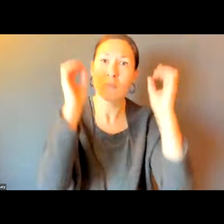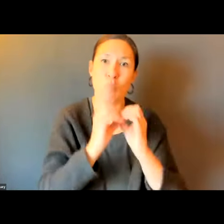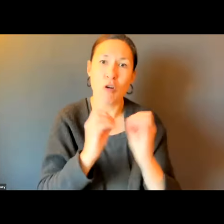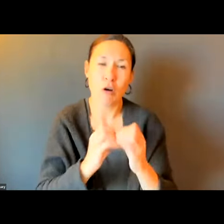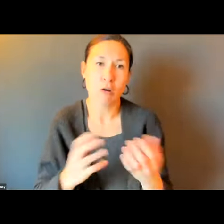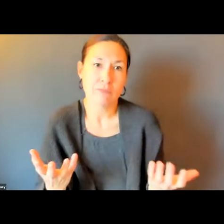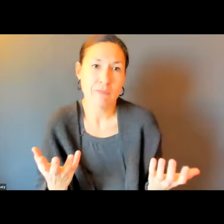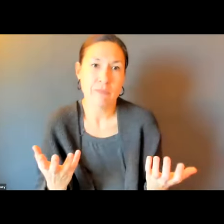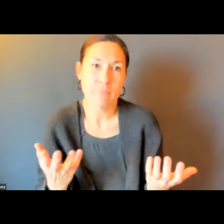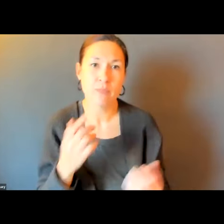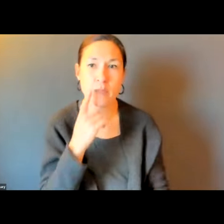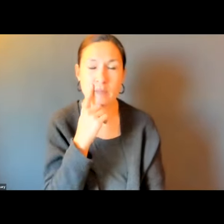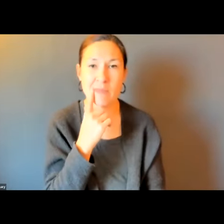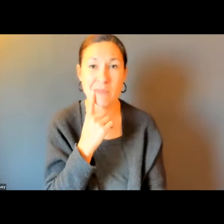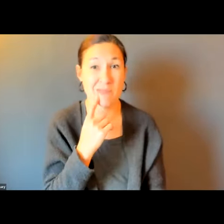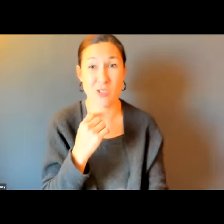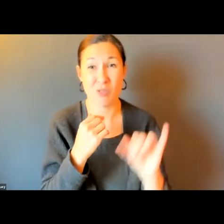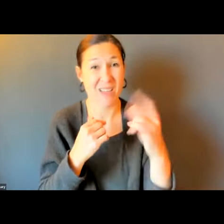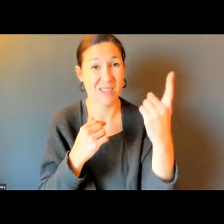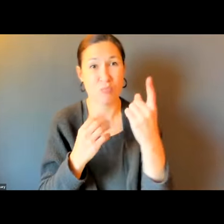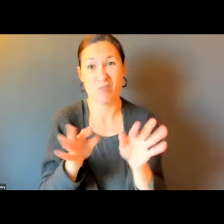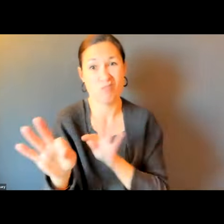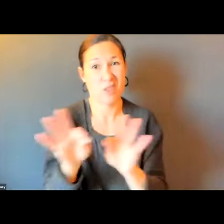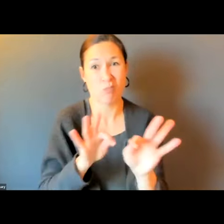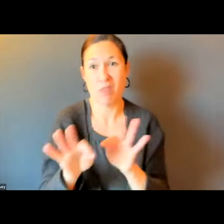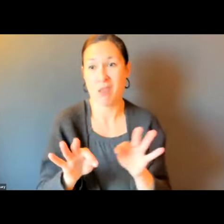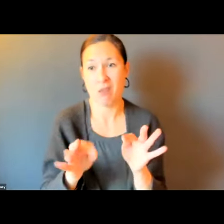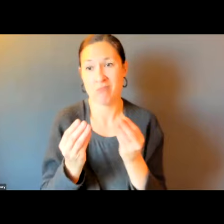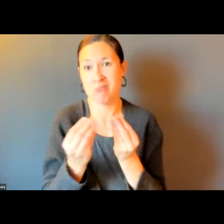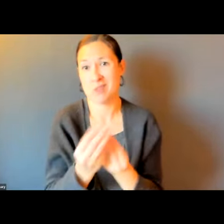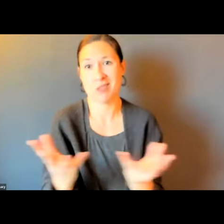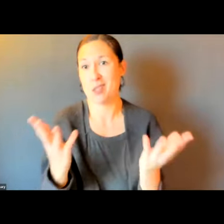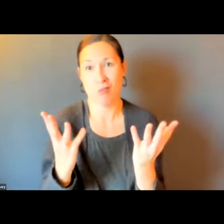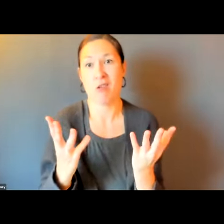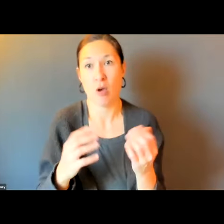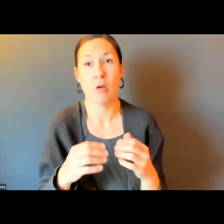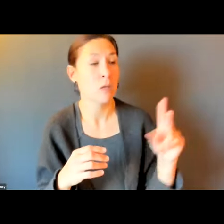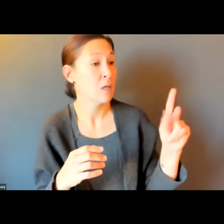ALL ABILITIES. ESPECIALLY IN THE WINTERTIME. THAT'S ANOTHER ASPECT OF THIS WHOLE THING.